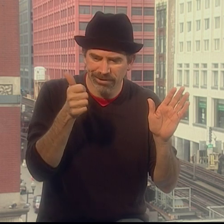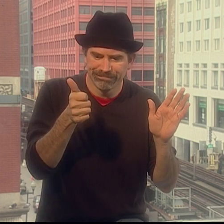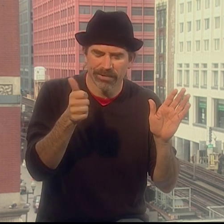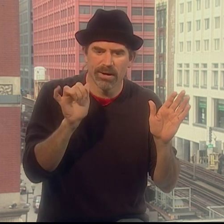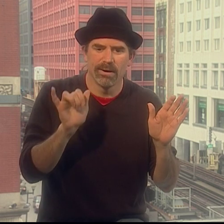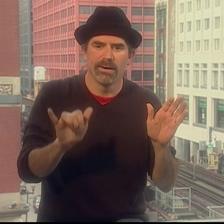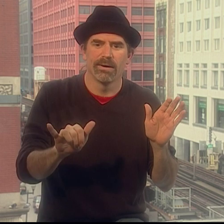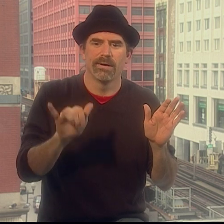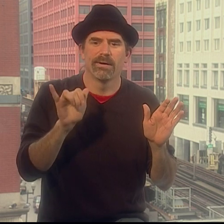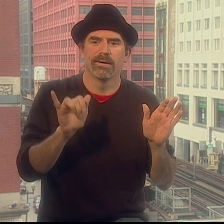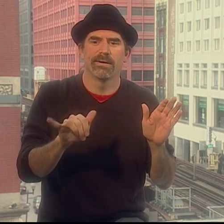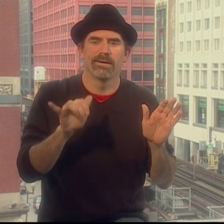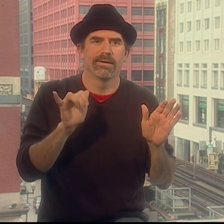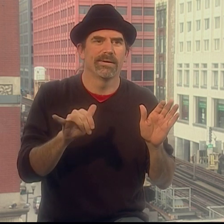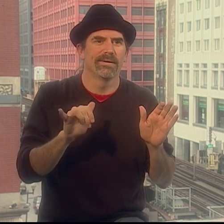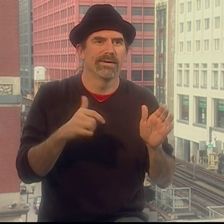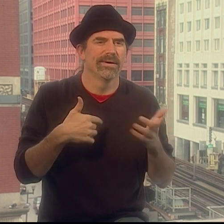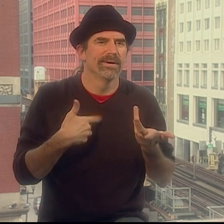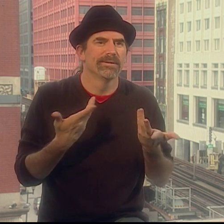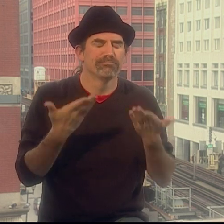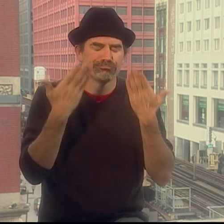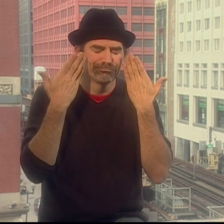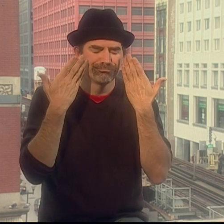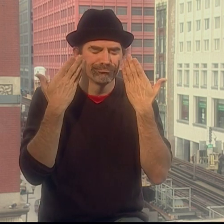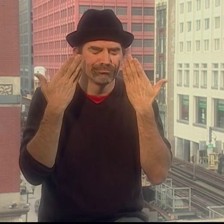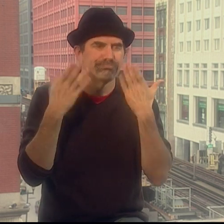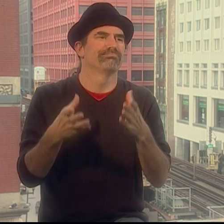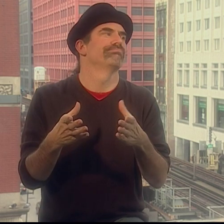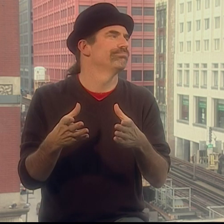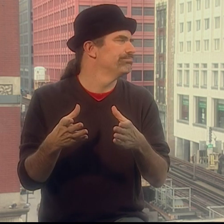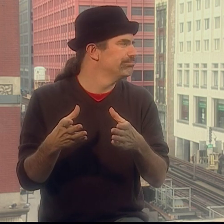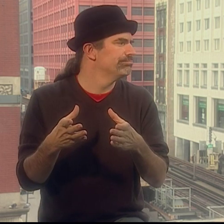That's what was happening. It was just there and I didn't know.